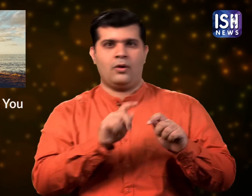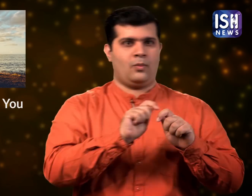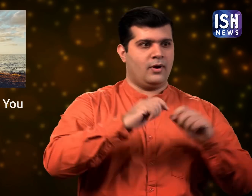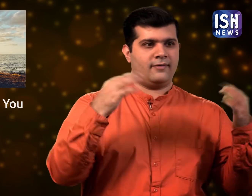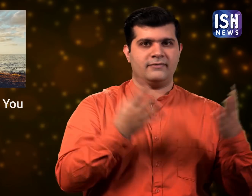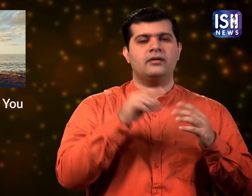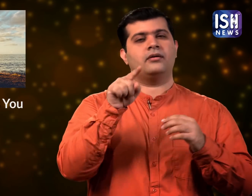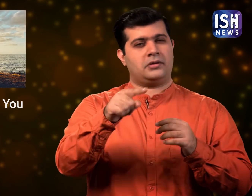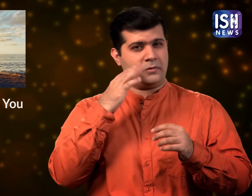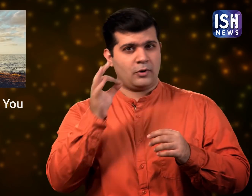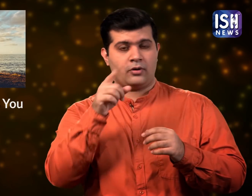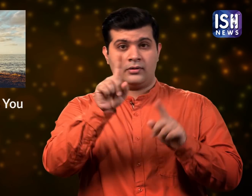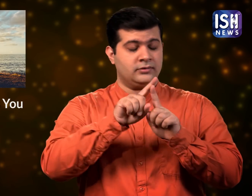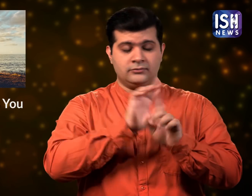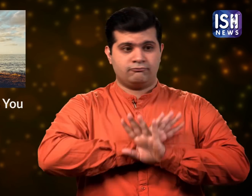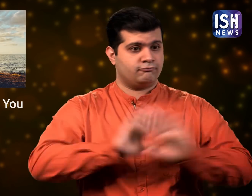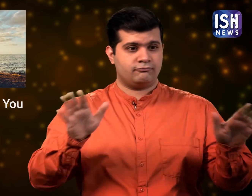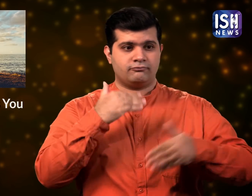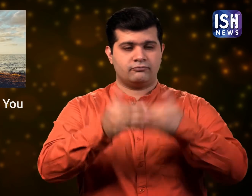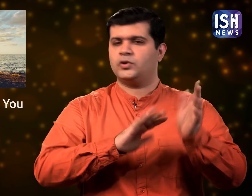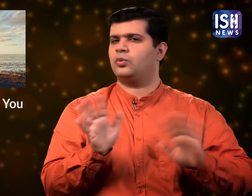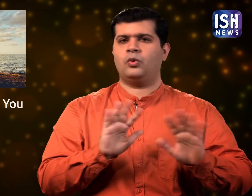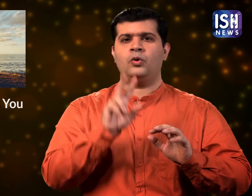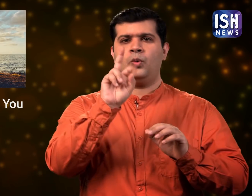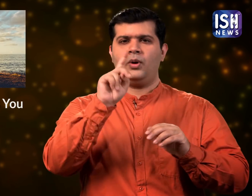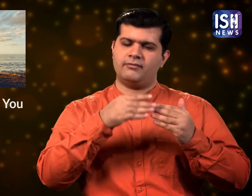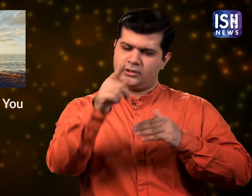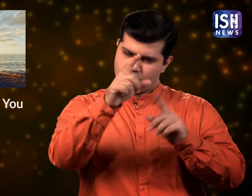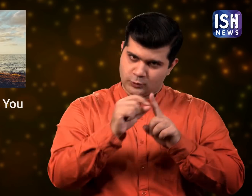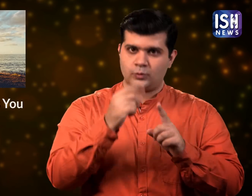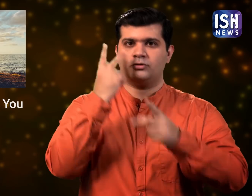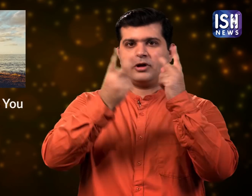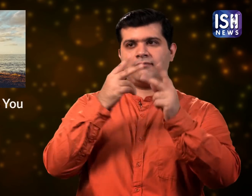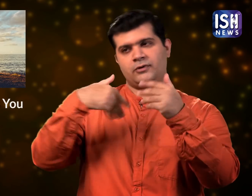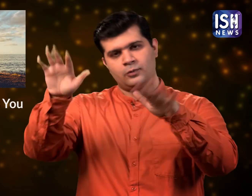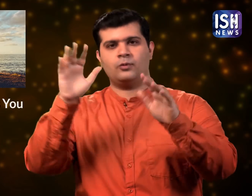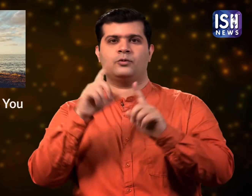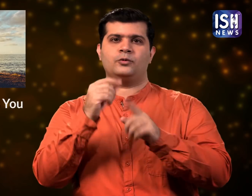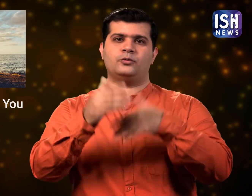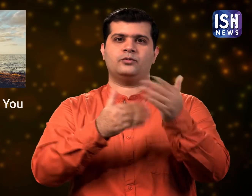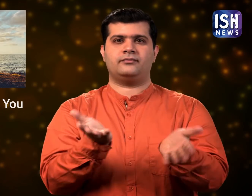Once you return you will be refreshed and can resume work with gusto. So in 2021, go ahead and visit places.